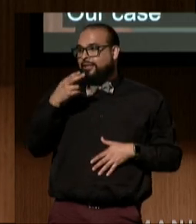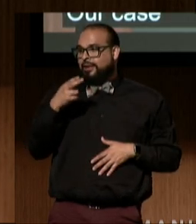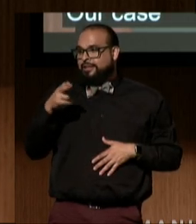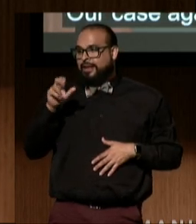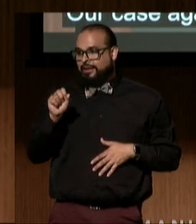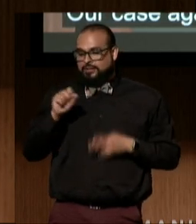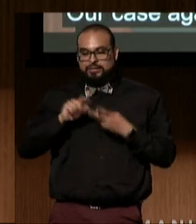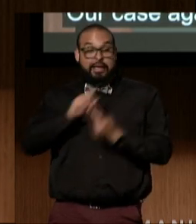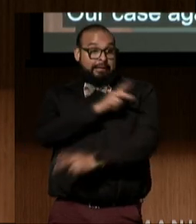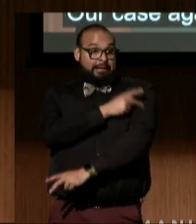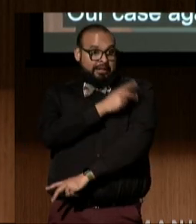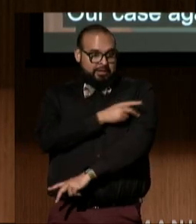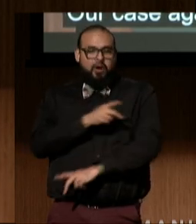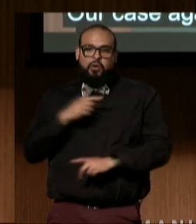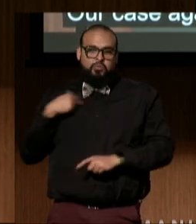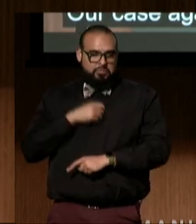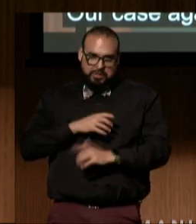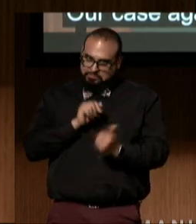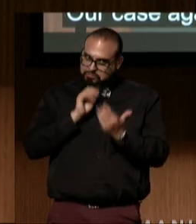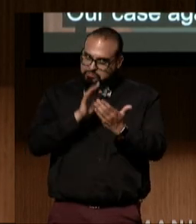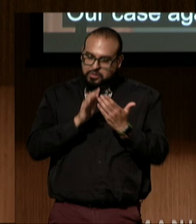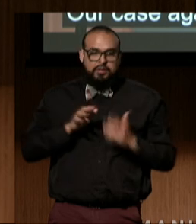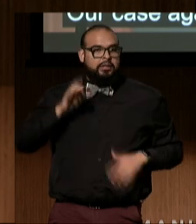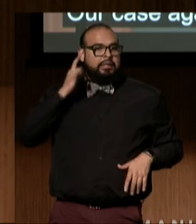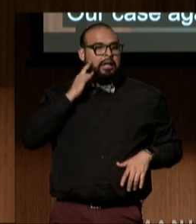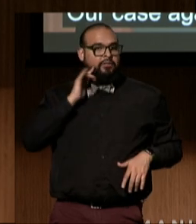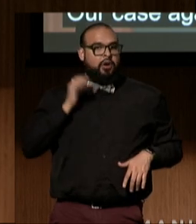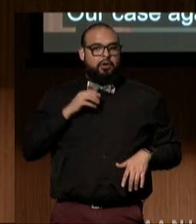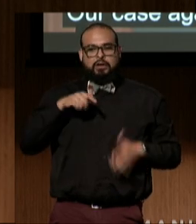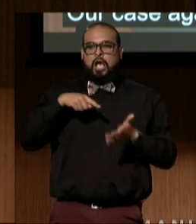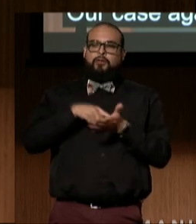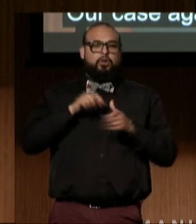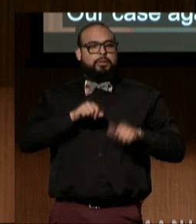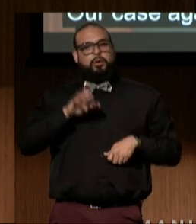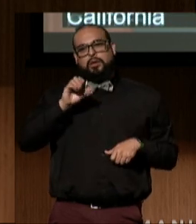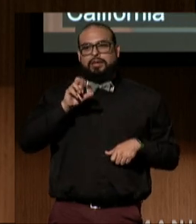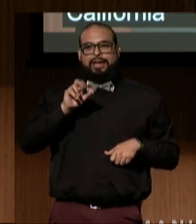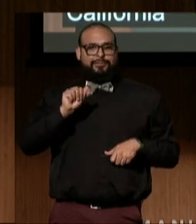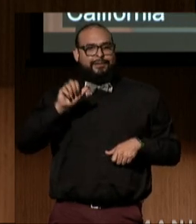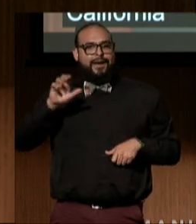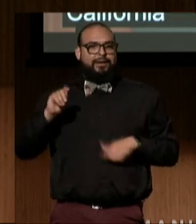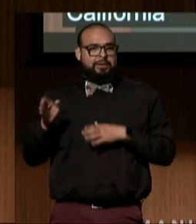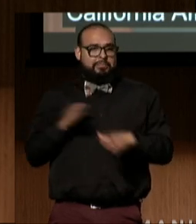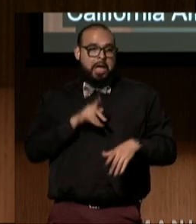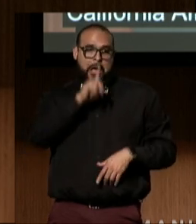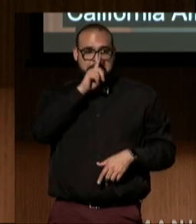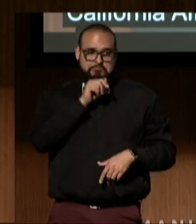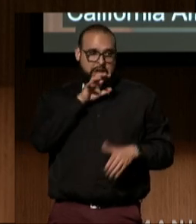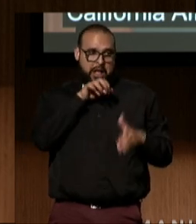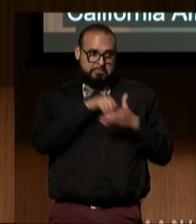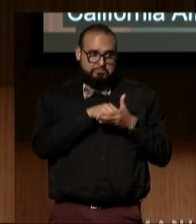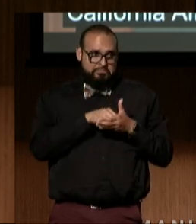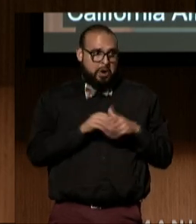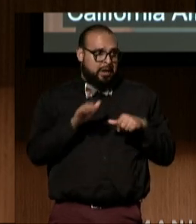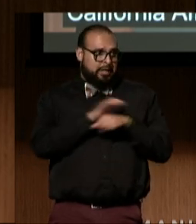that California's Affordable Care Act plan, which does not include coverage for wheelchairs,